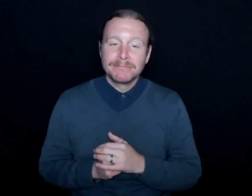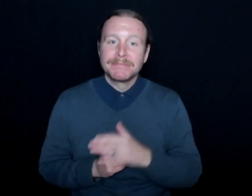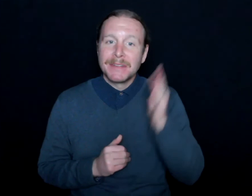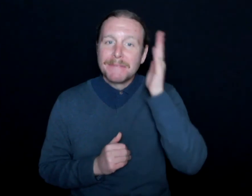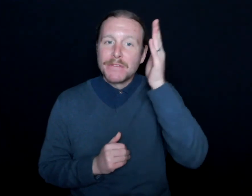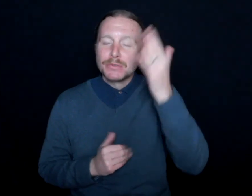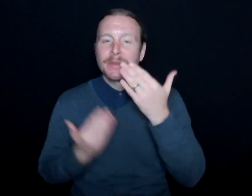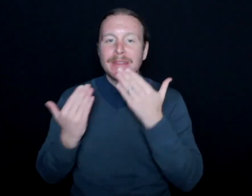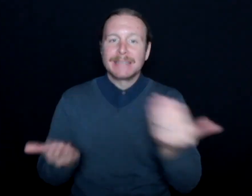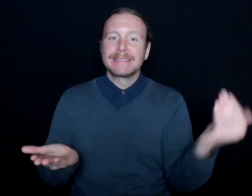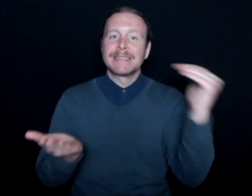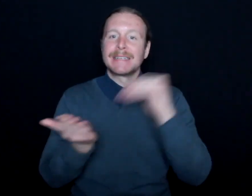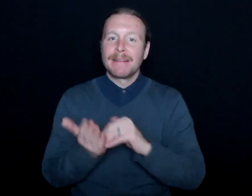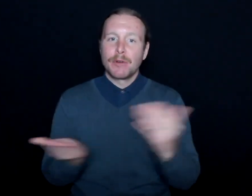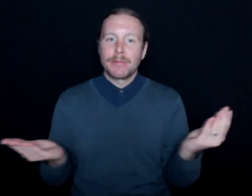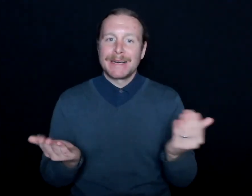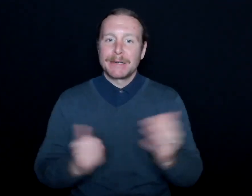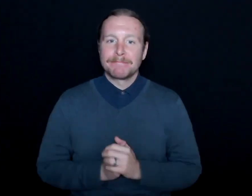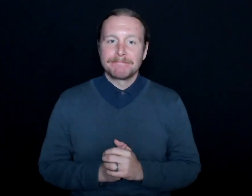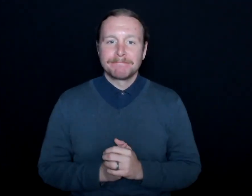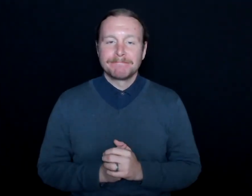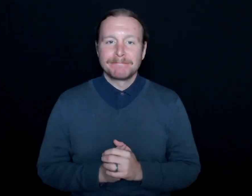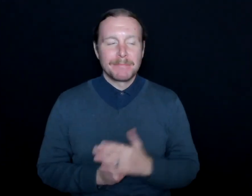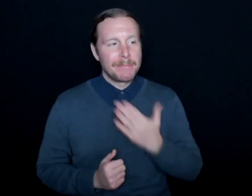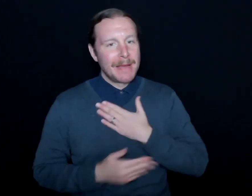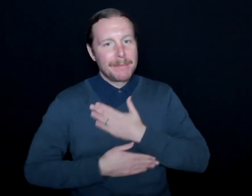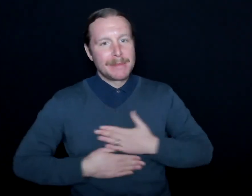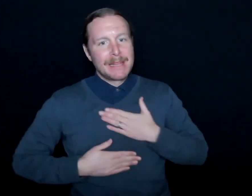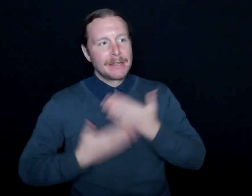So thanks again for being here. My pleasure. Thank you so much.